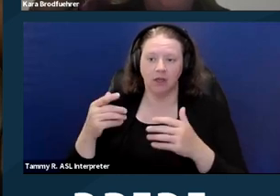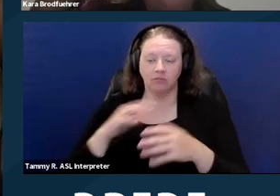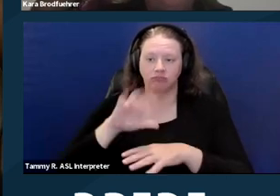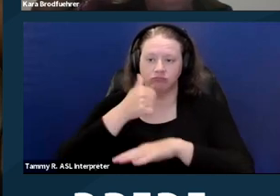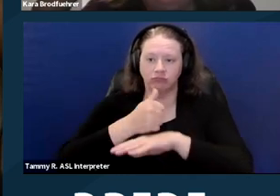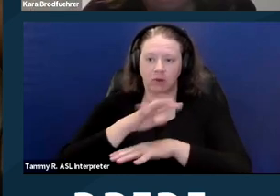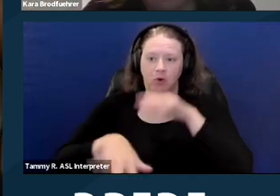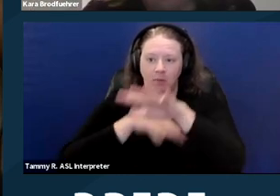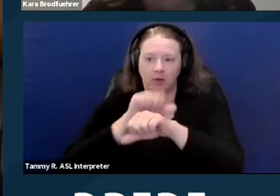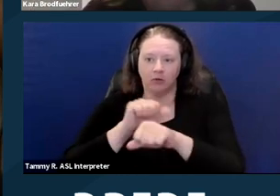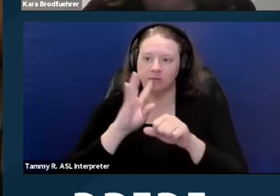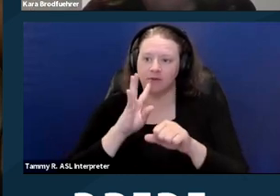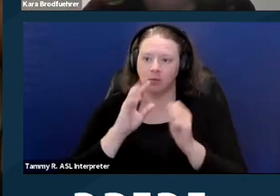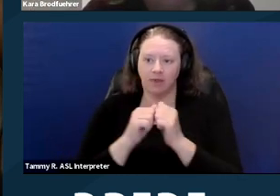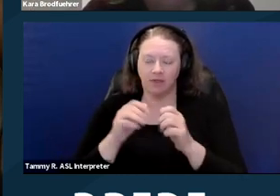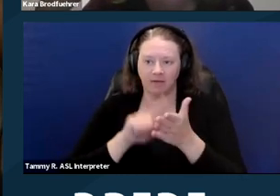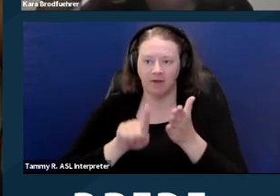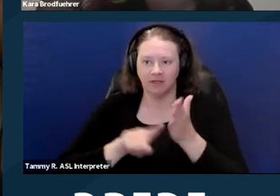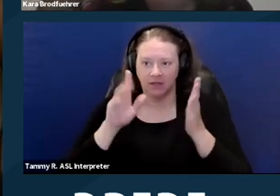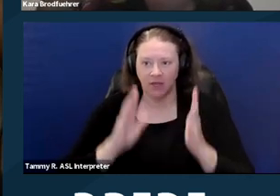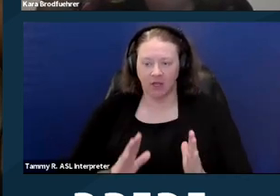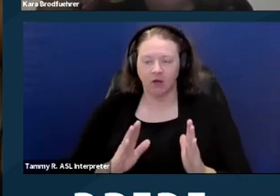I will tell you that our appointments are,